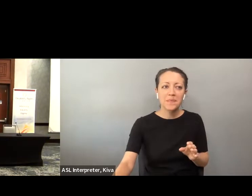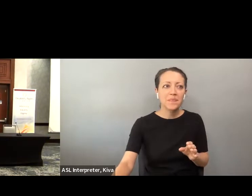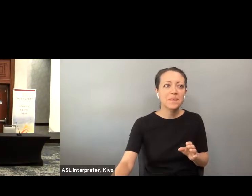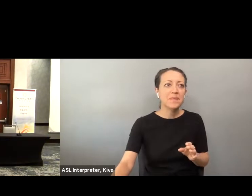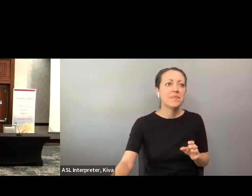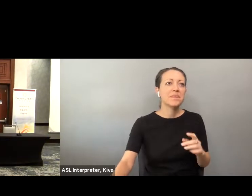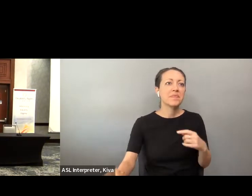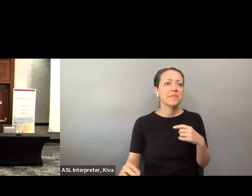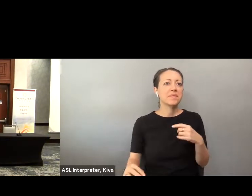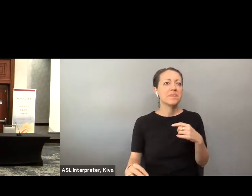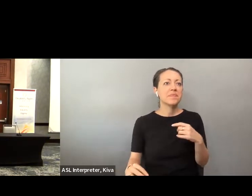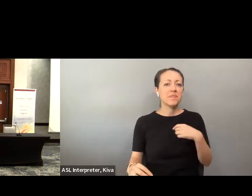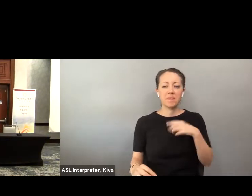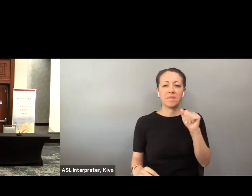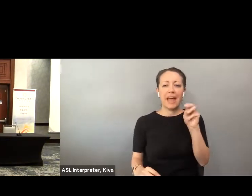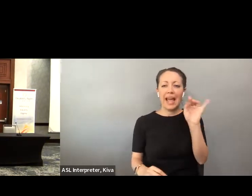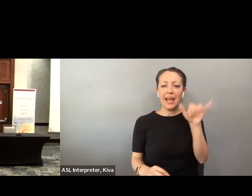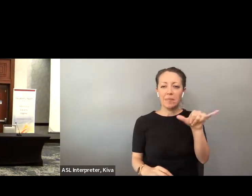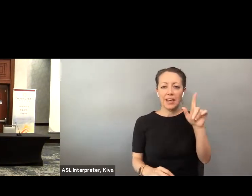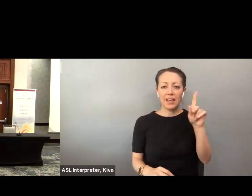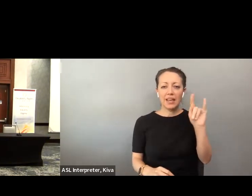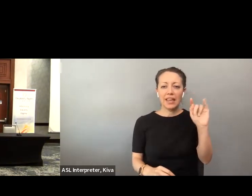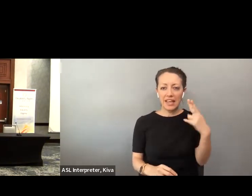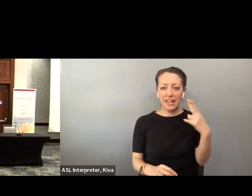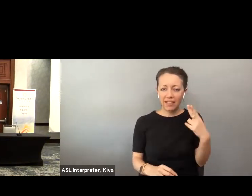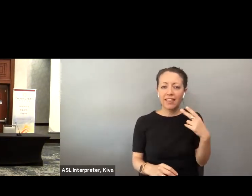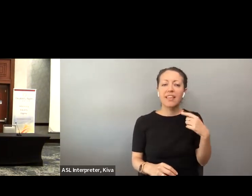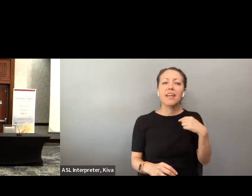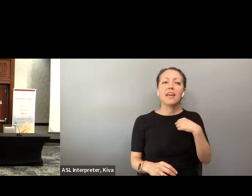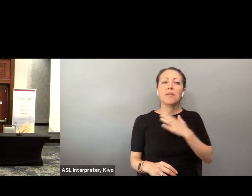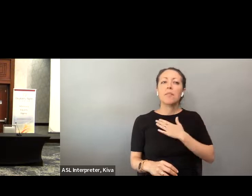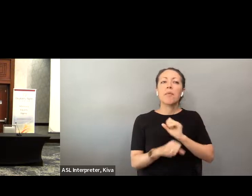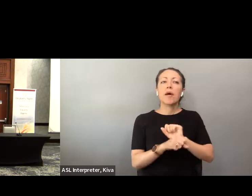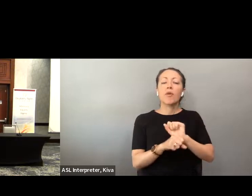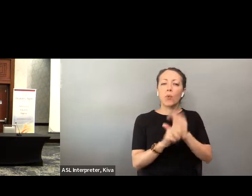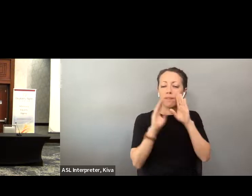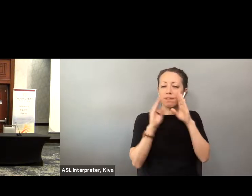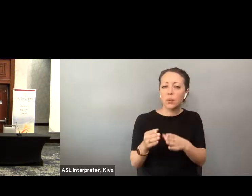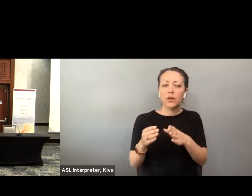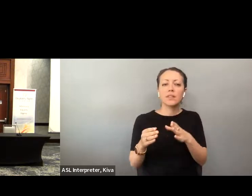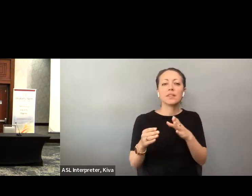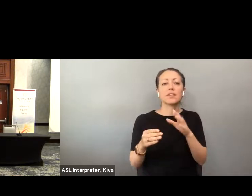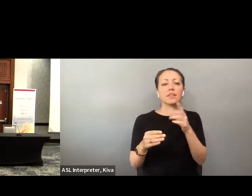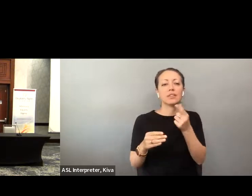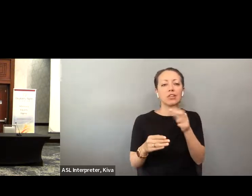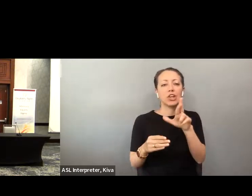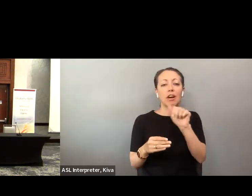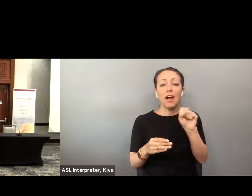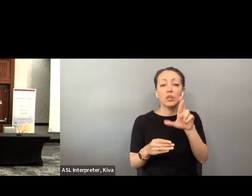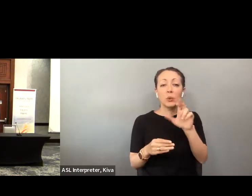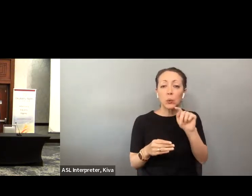Hi, hi! Good morning. Thank you for having me. My name is Keith, and I am the program director for common cause. and I am the program director for common cause Florida. And